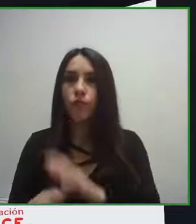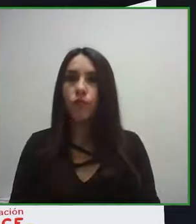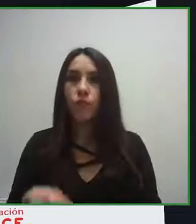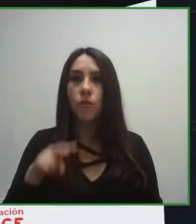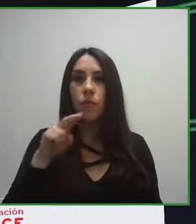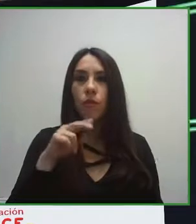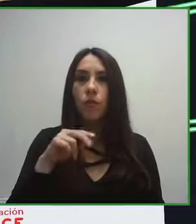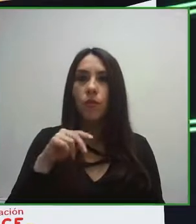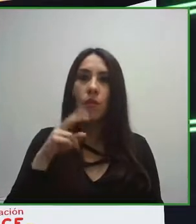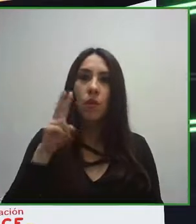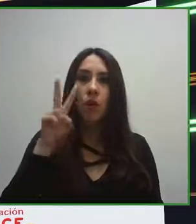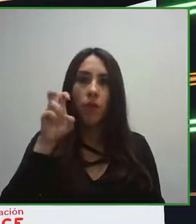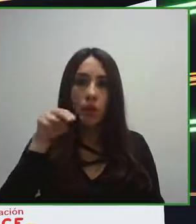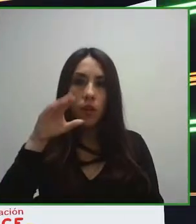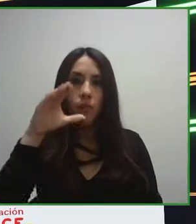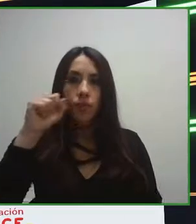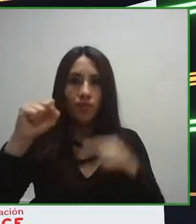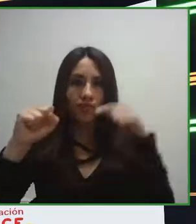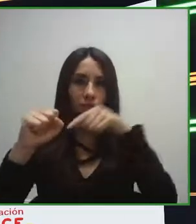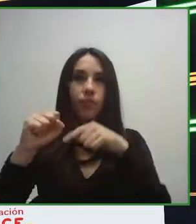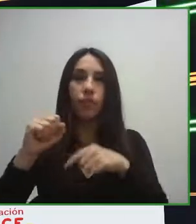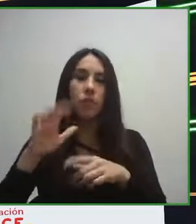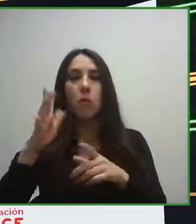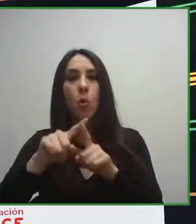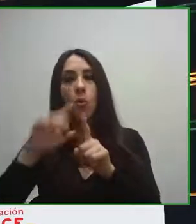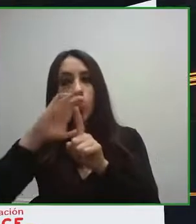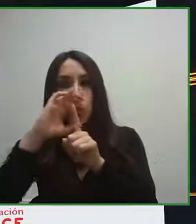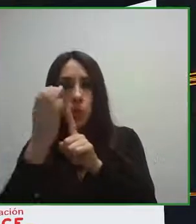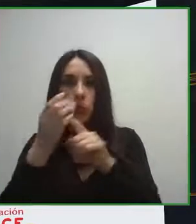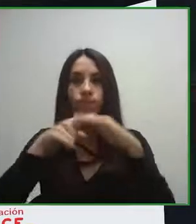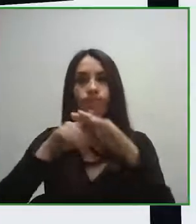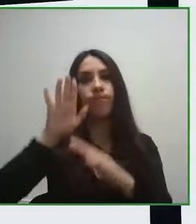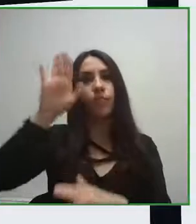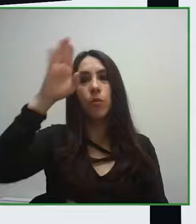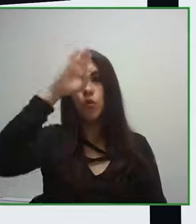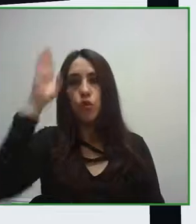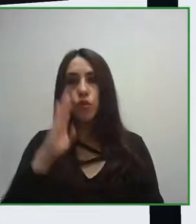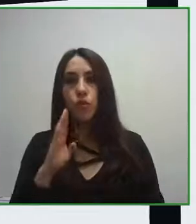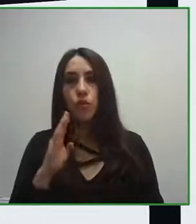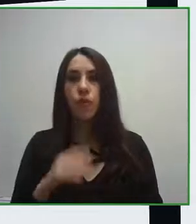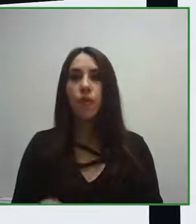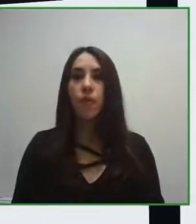that presents all the cultural events in the area and their accessibility characteristics.